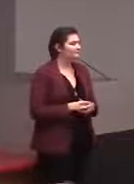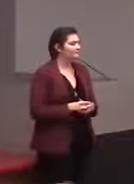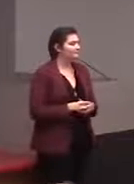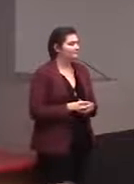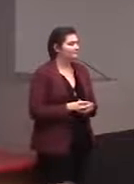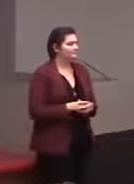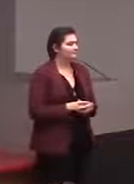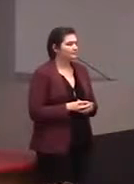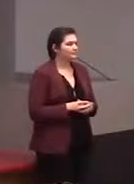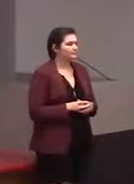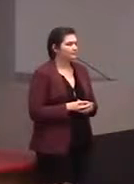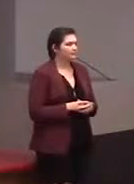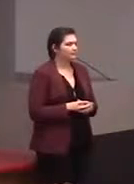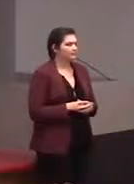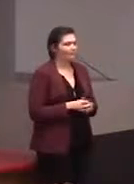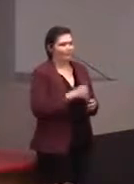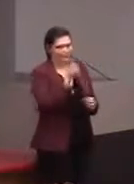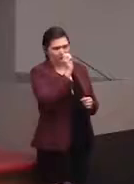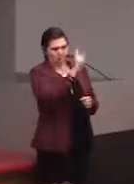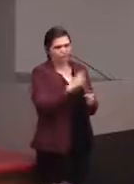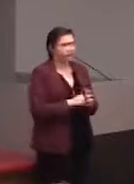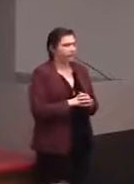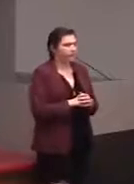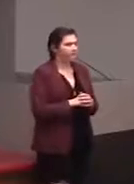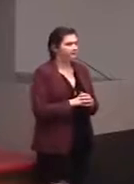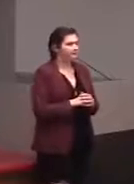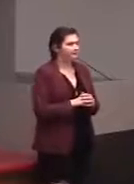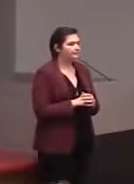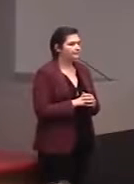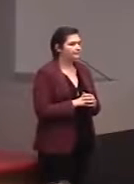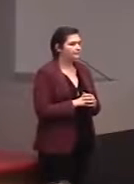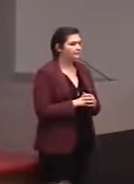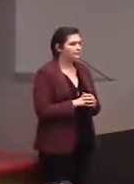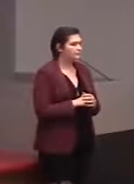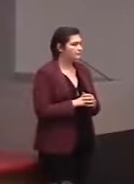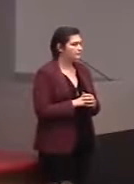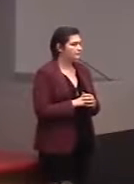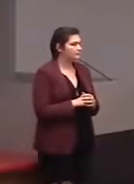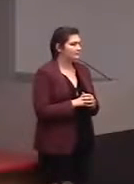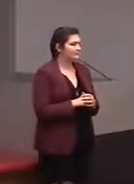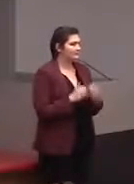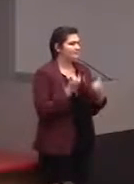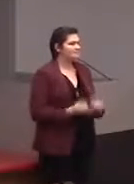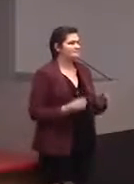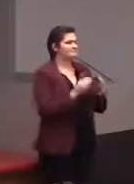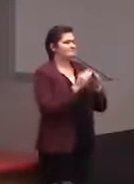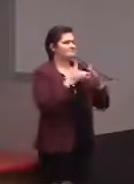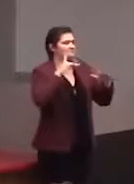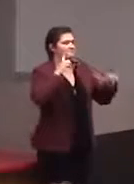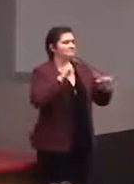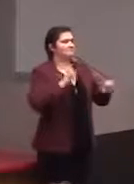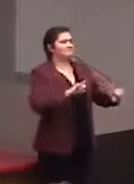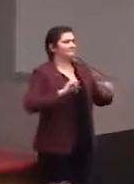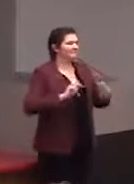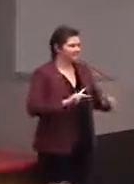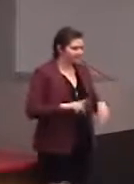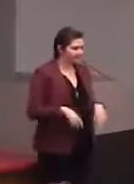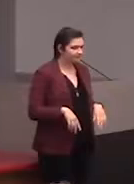Yeah, cool. All right, yeah I can do that. Yeah okay, you just pull it out this way. Okay. (giggling)